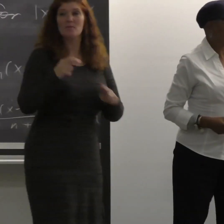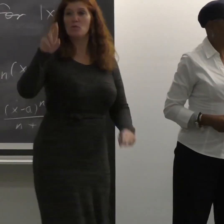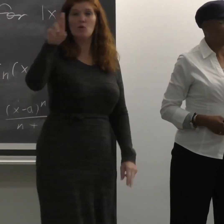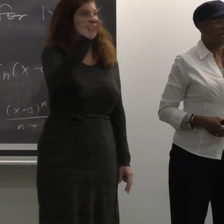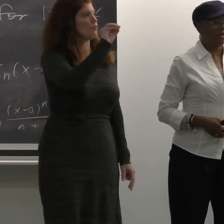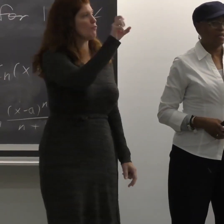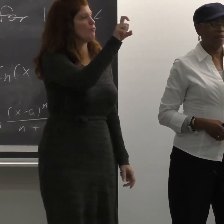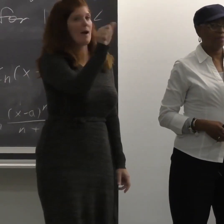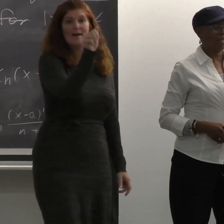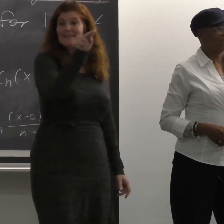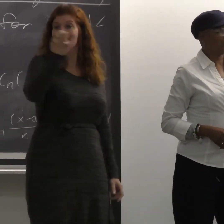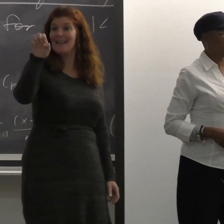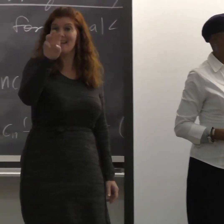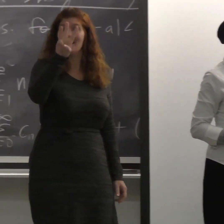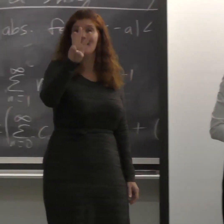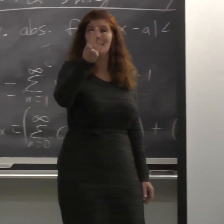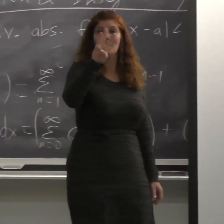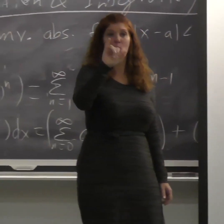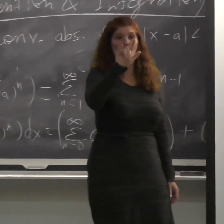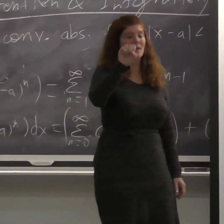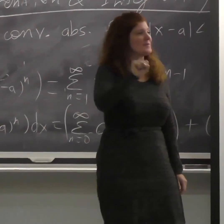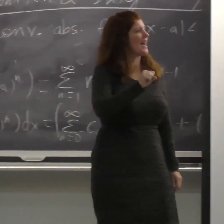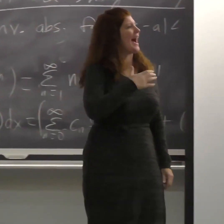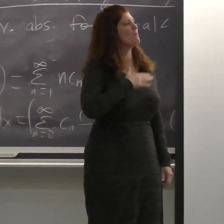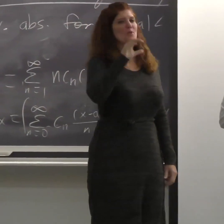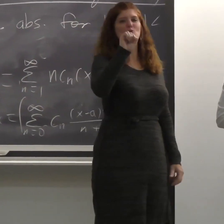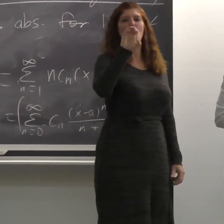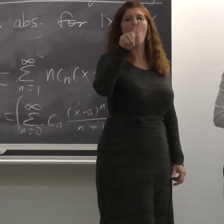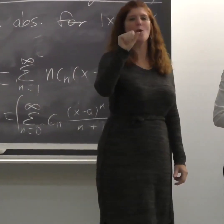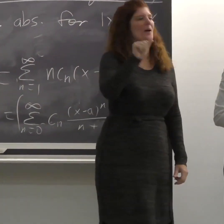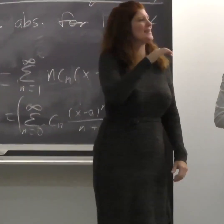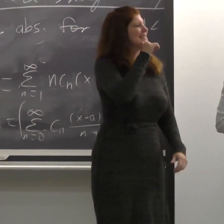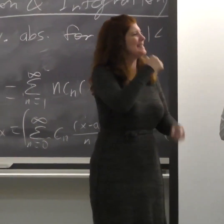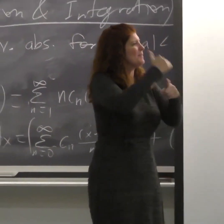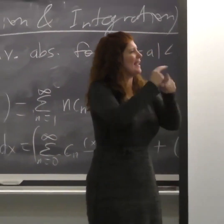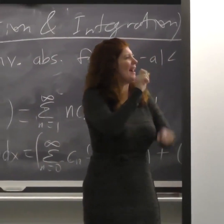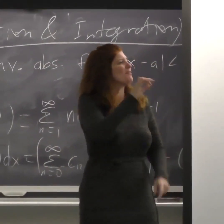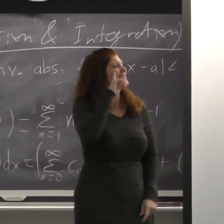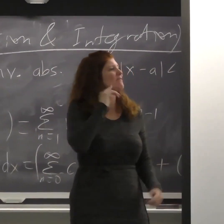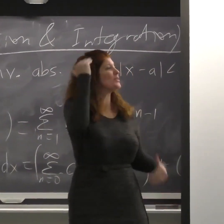I am a sibling of a deaf adult. So when I was younger,